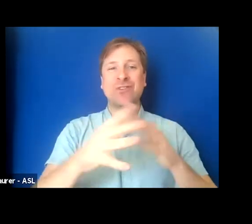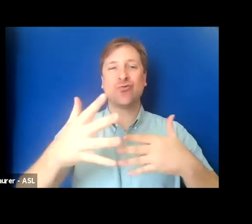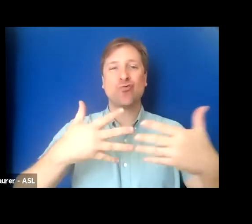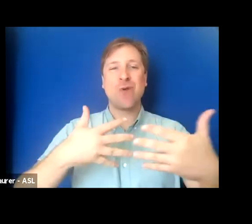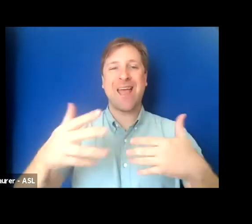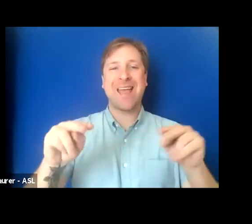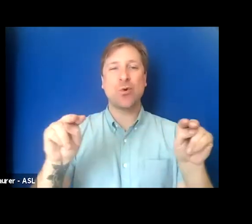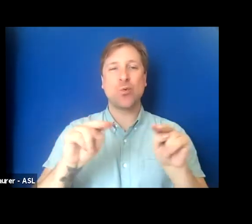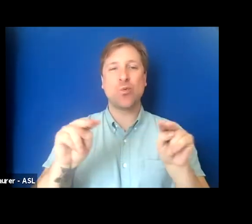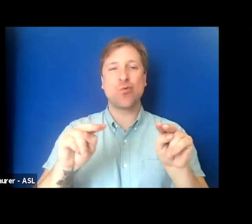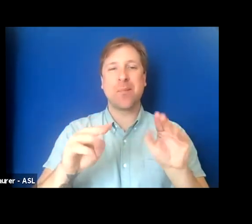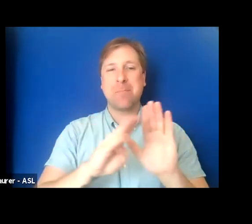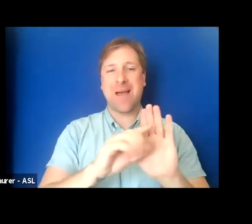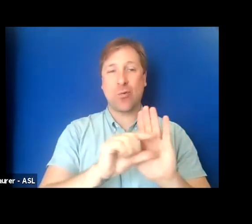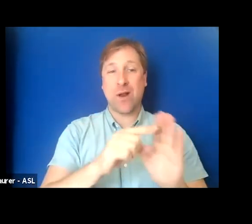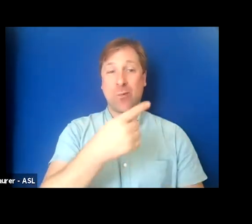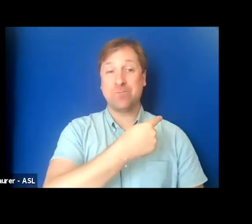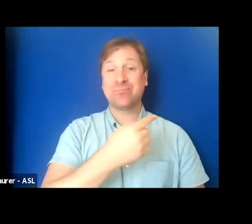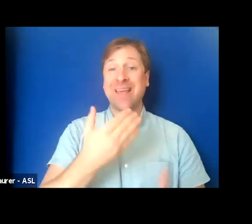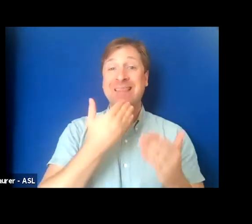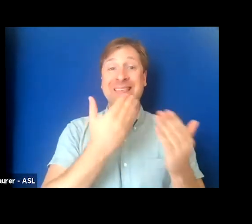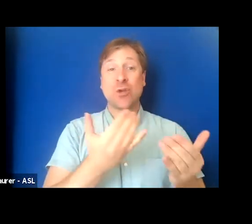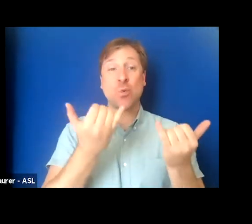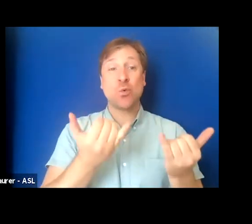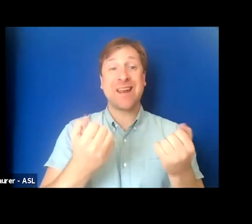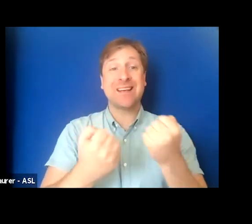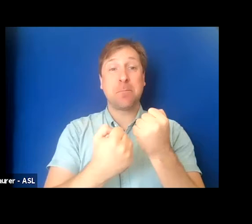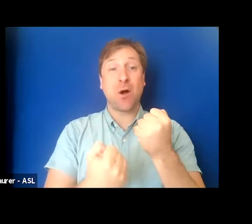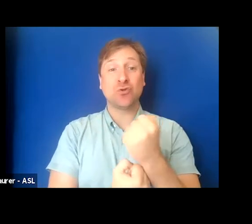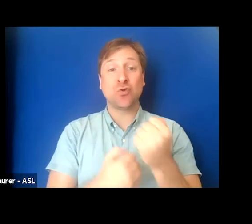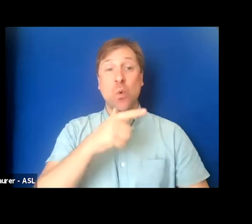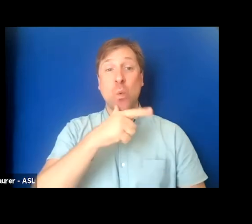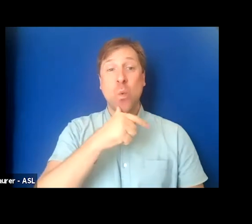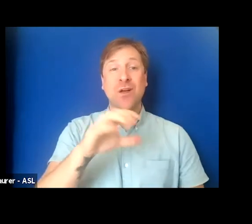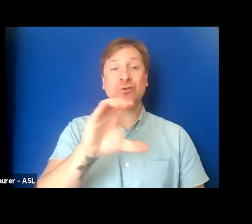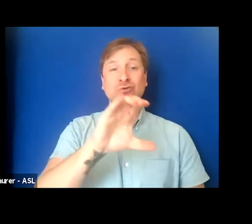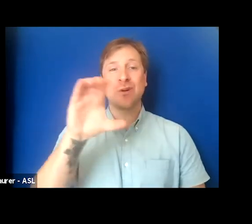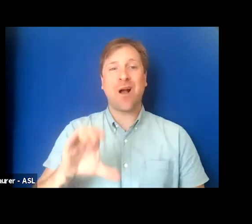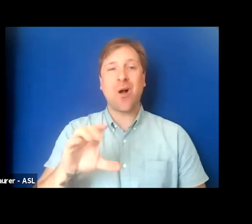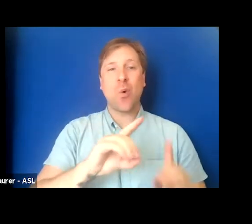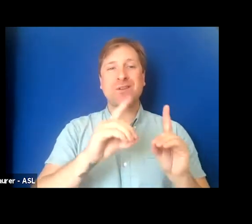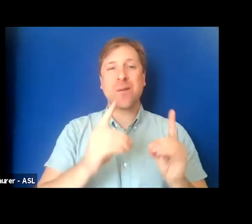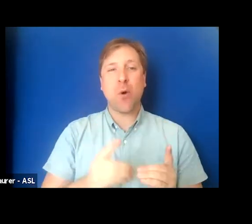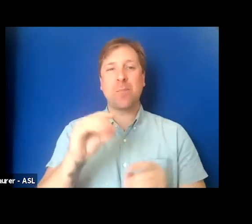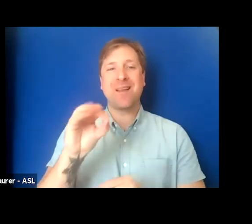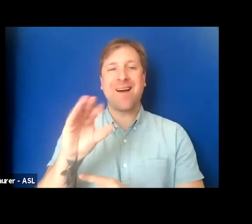I'd like to thank today's sponsor, the Chicago Department of Cultural Affairs and Special Events, who’s Professional Development Provider grant